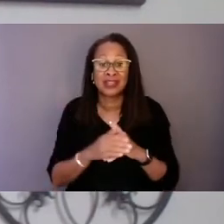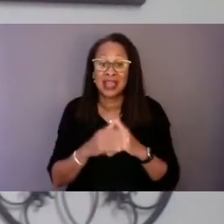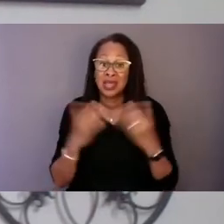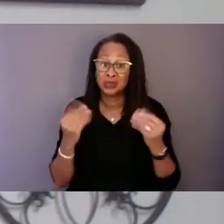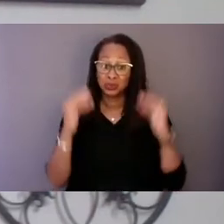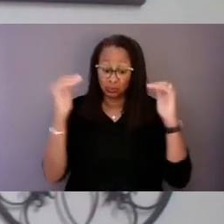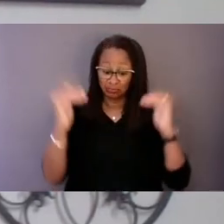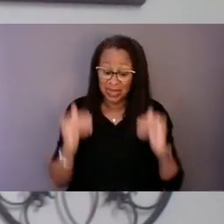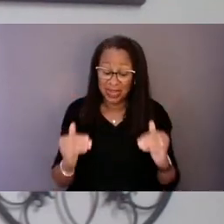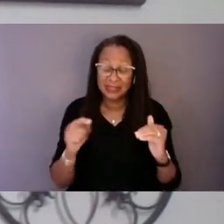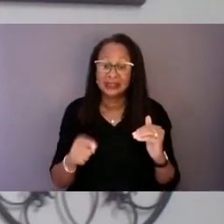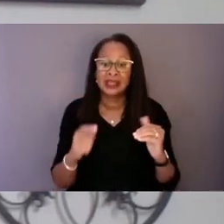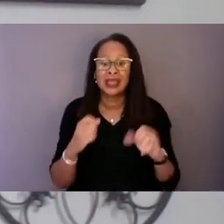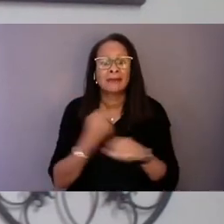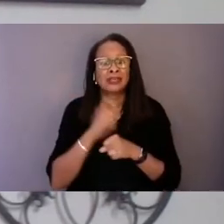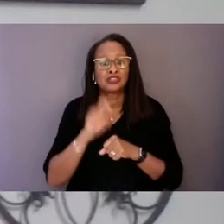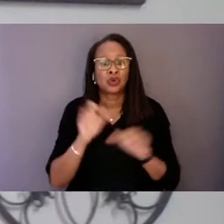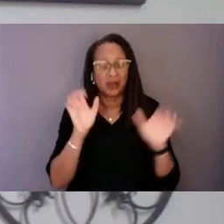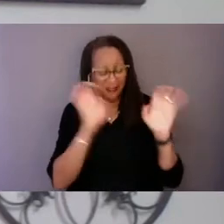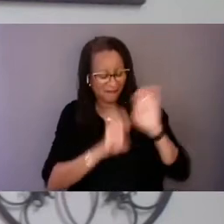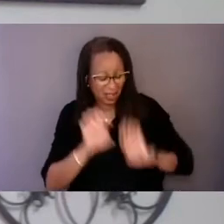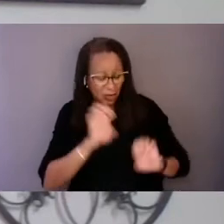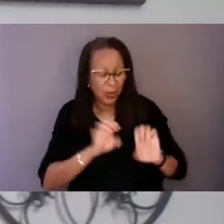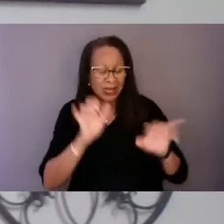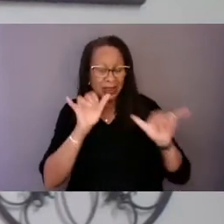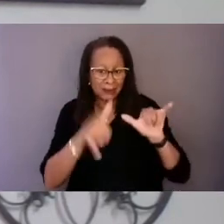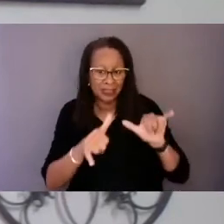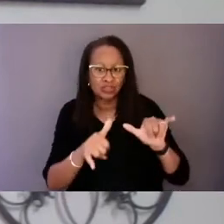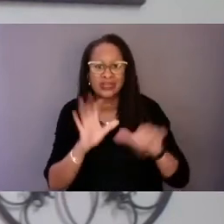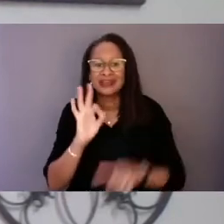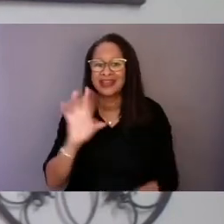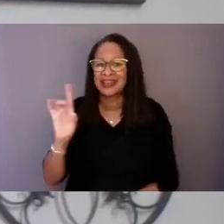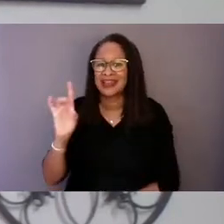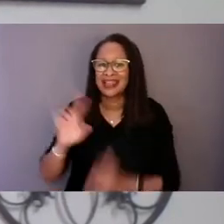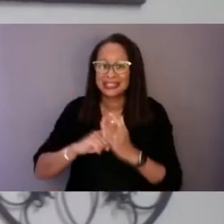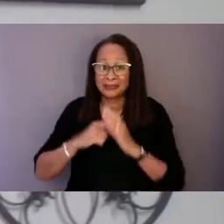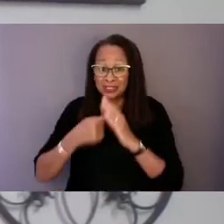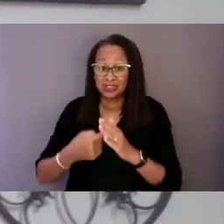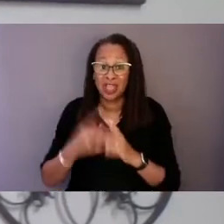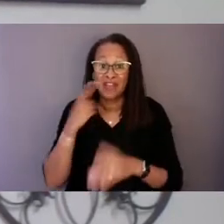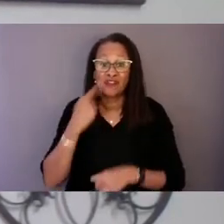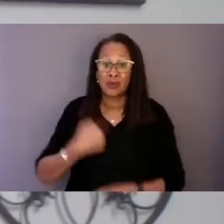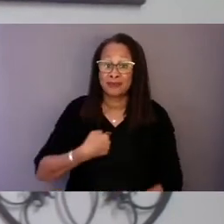and measuring equity in 988's implementation. This effort for me has to be collective and collaborative